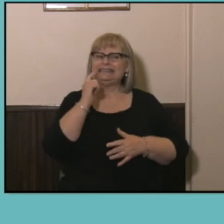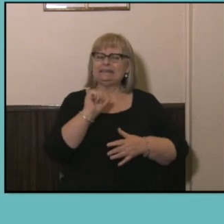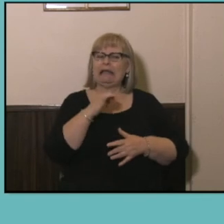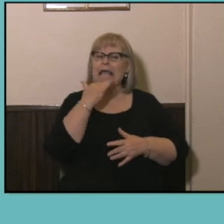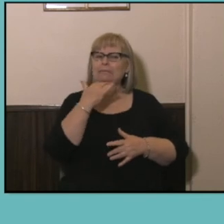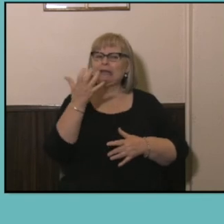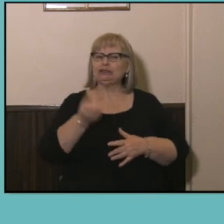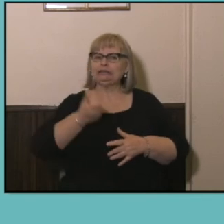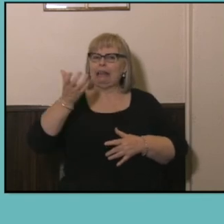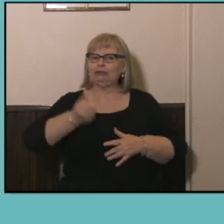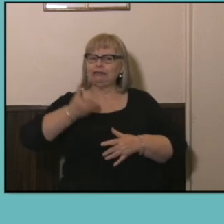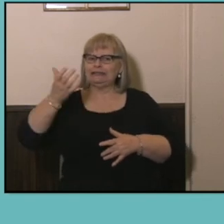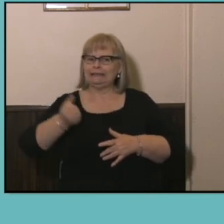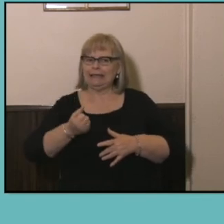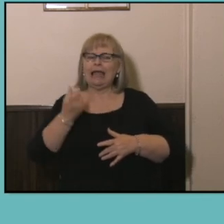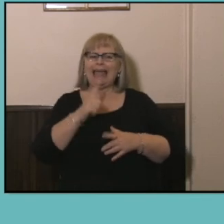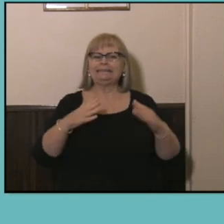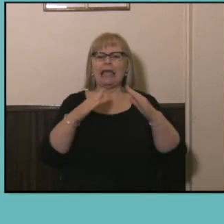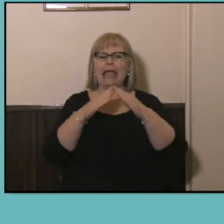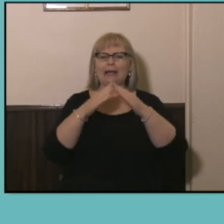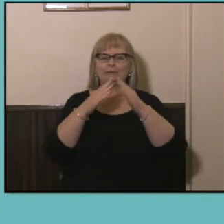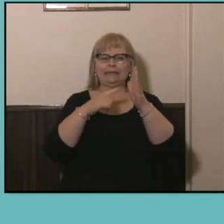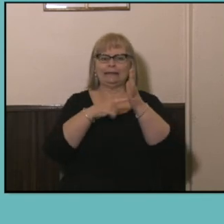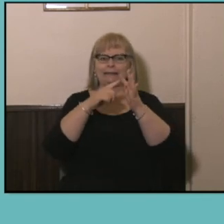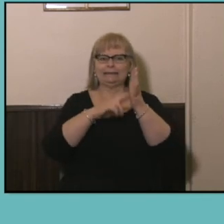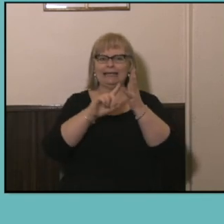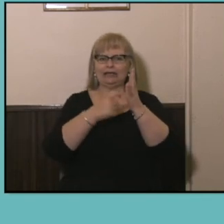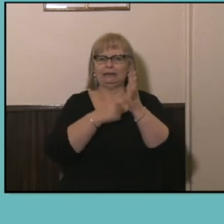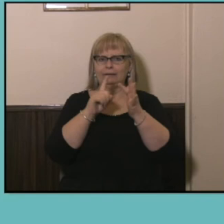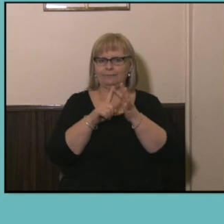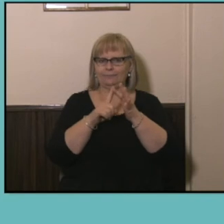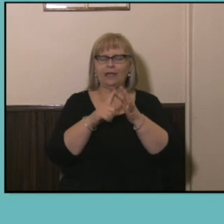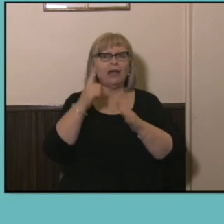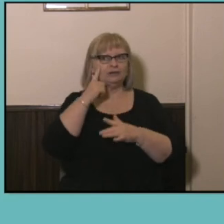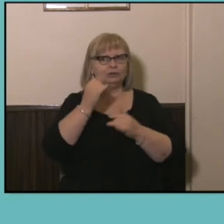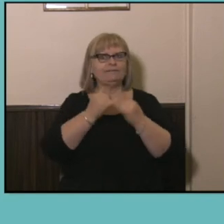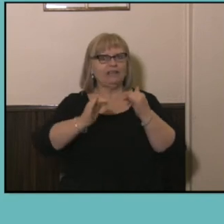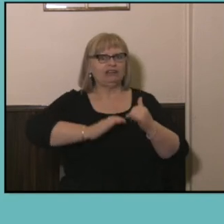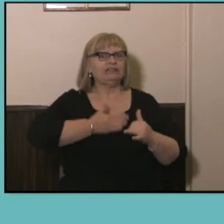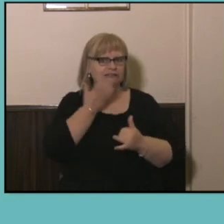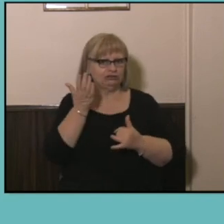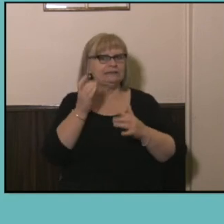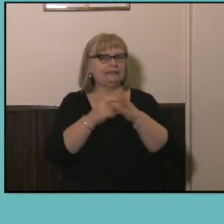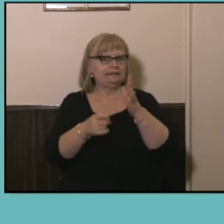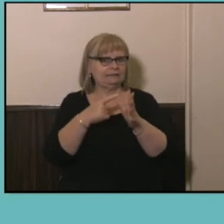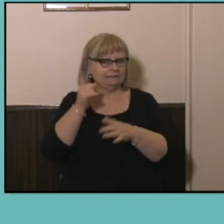and housing tenure and I saw some great media dicing this data in that way yesterday.